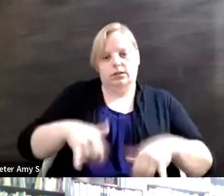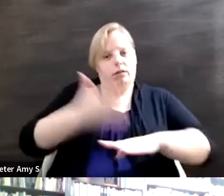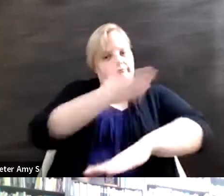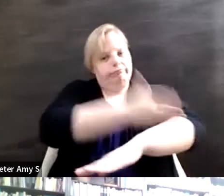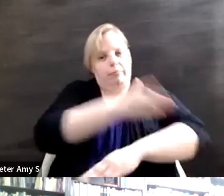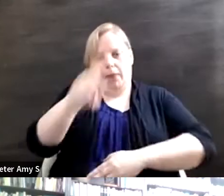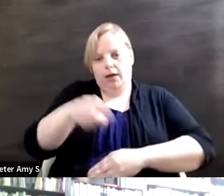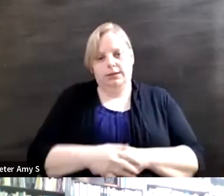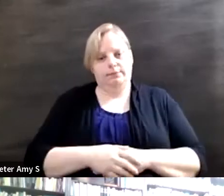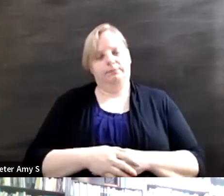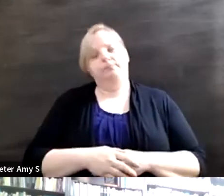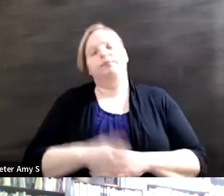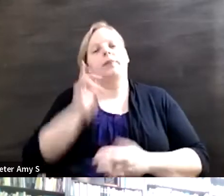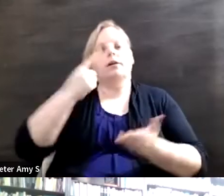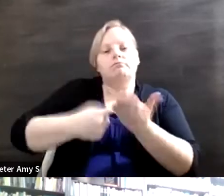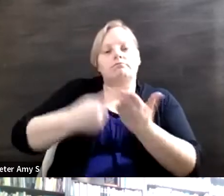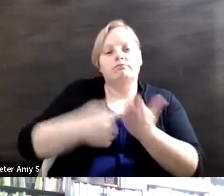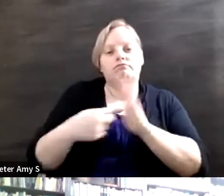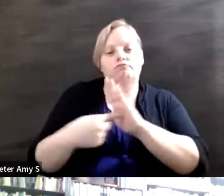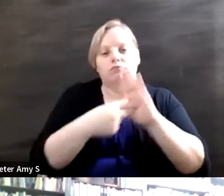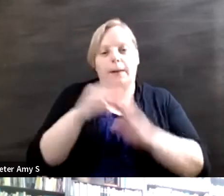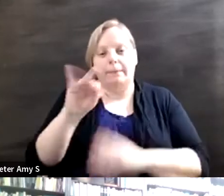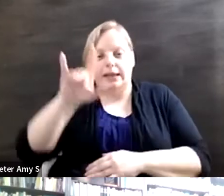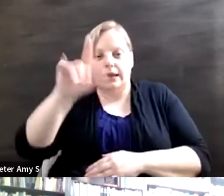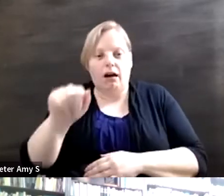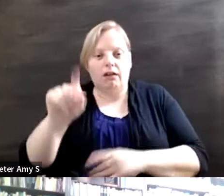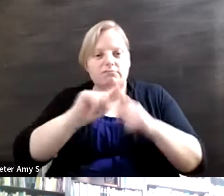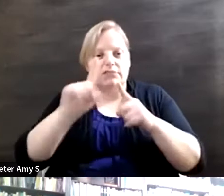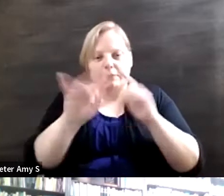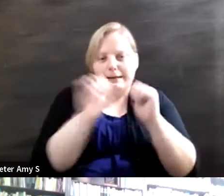representation in the media in all of its forms and the impact of insufficient representation.